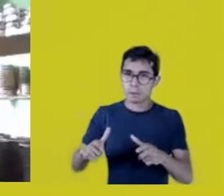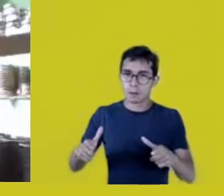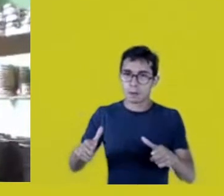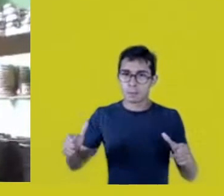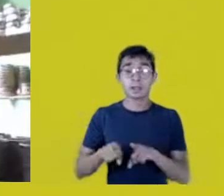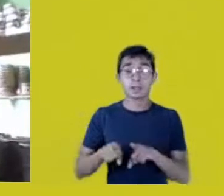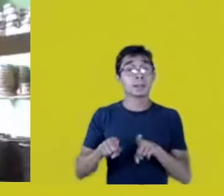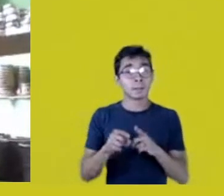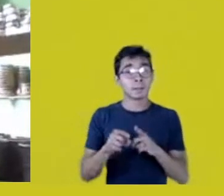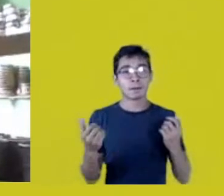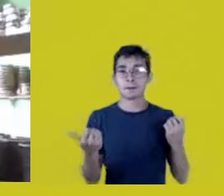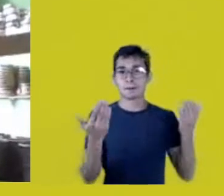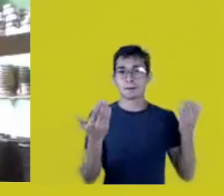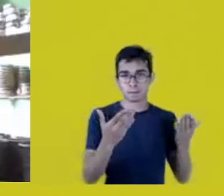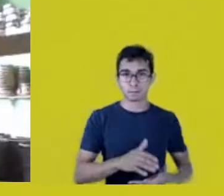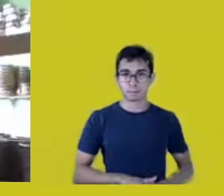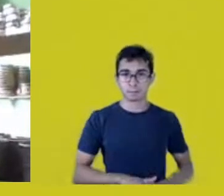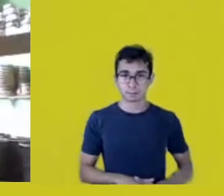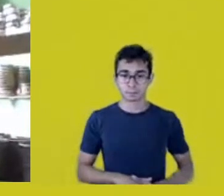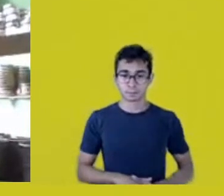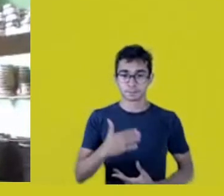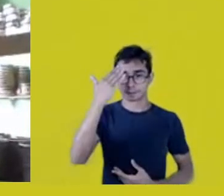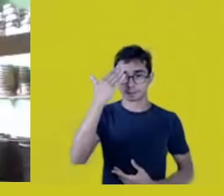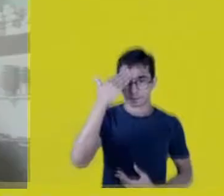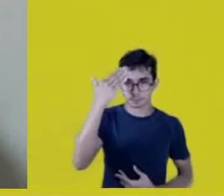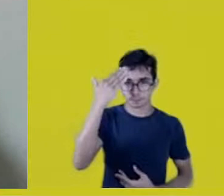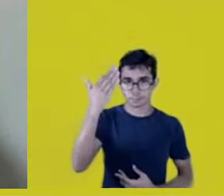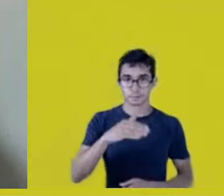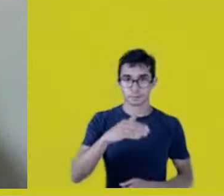Thank you, Francy. Márcia?